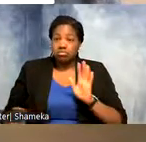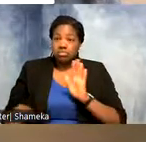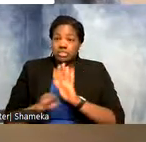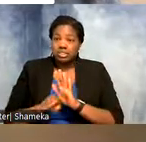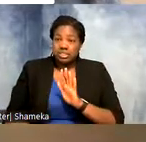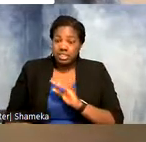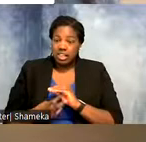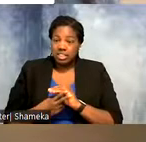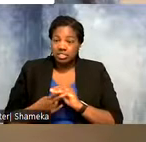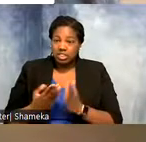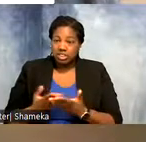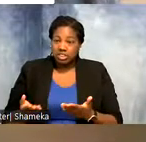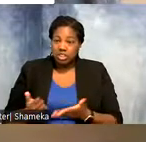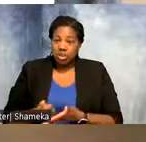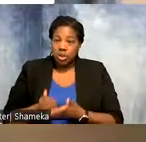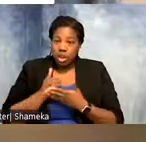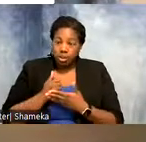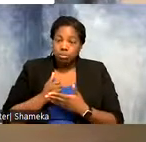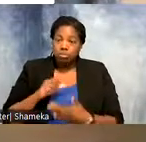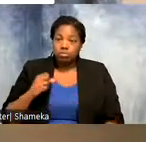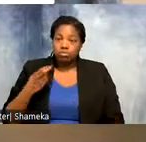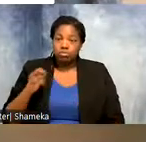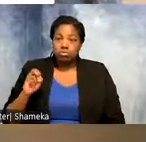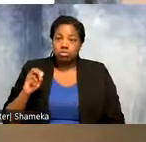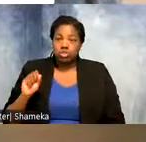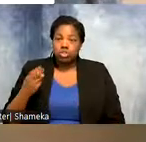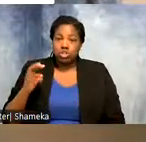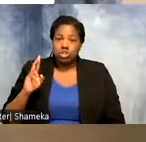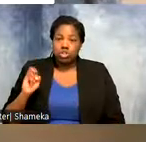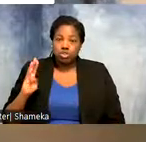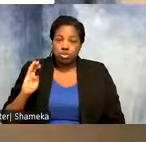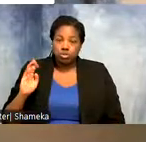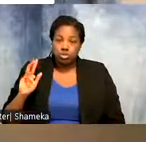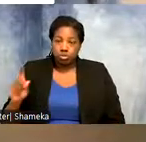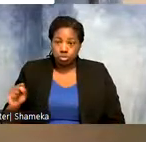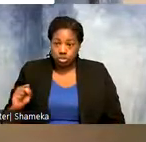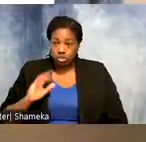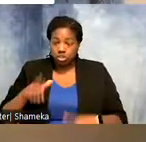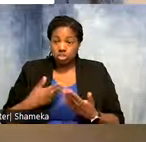actions that can help the most shorebirds. So all of these groups are coming together